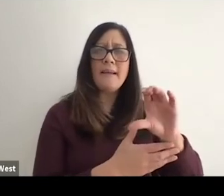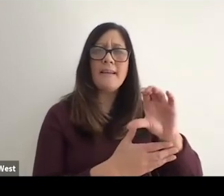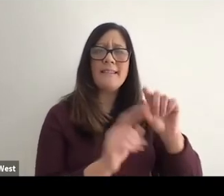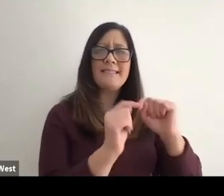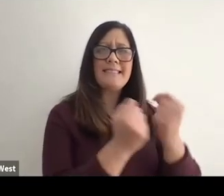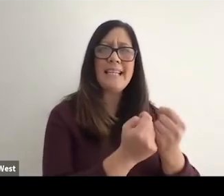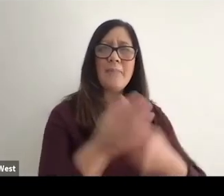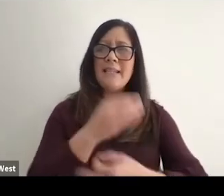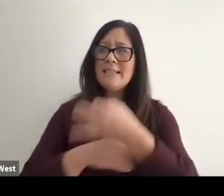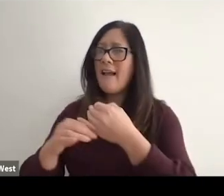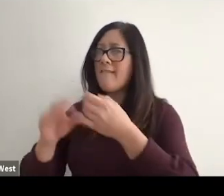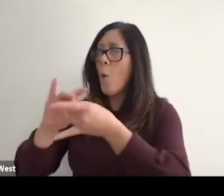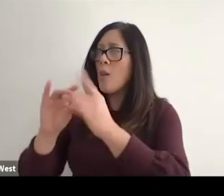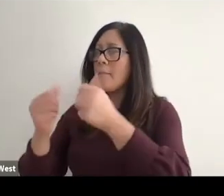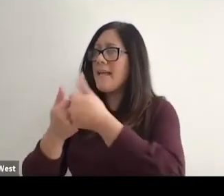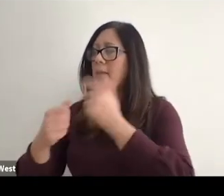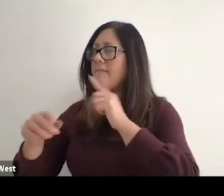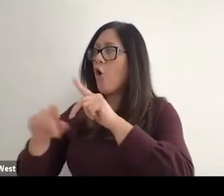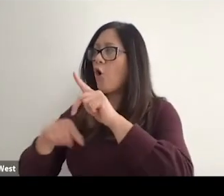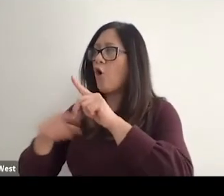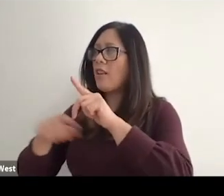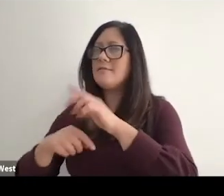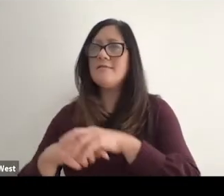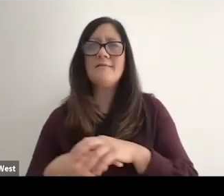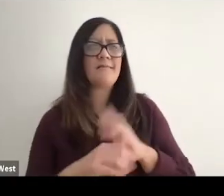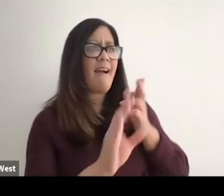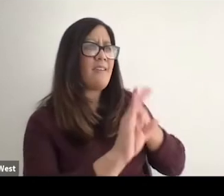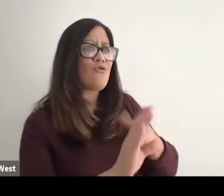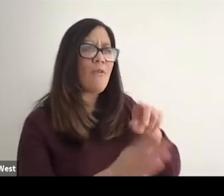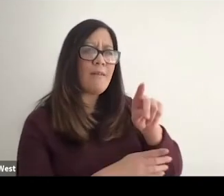the 400 meter hurdles I went to the parallel games the Paralympic Games.